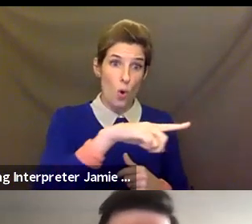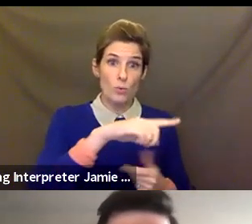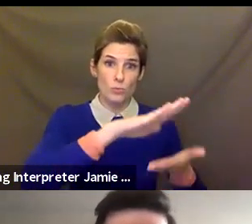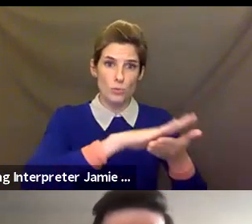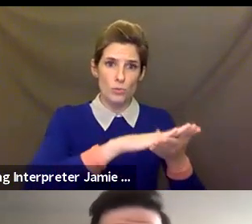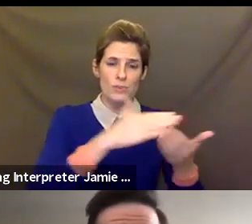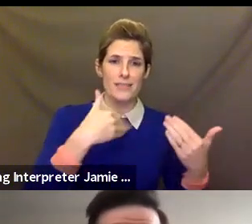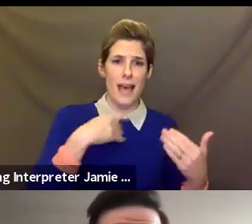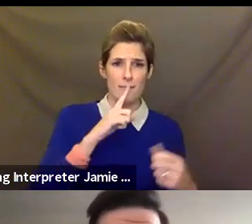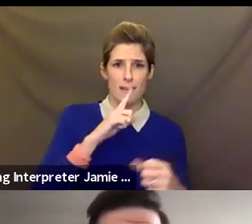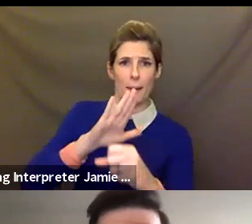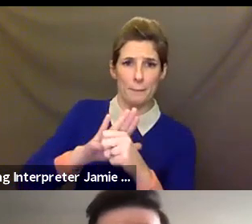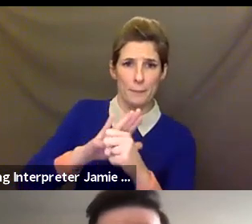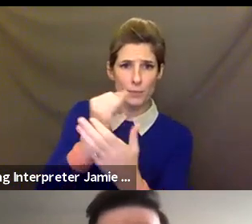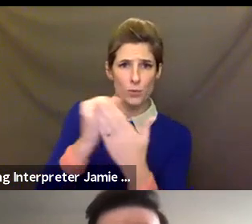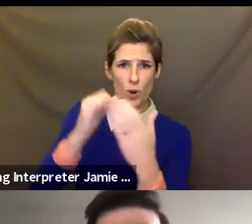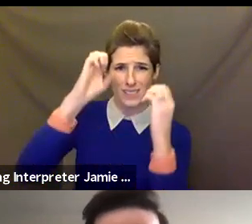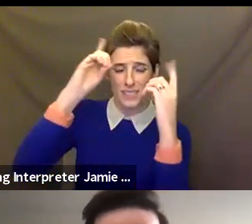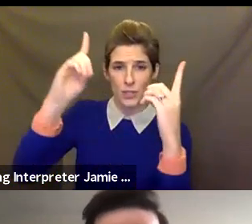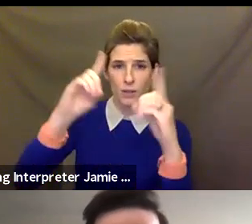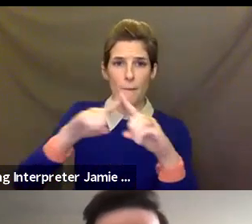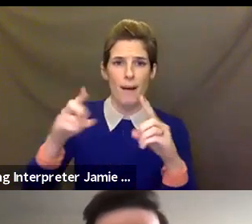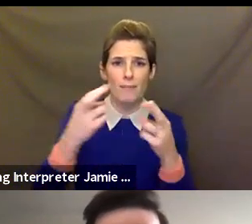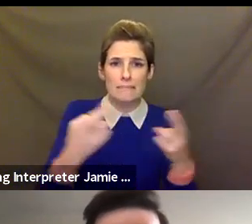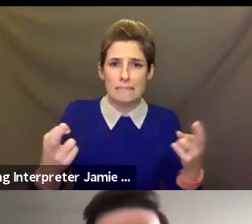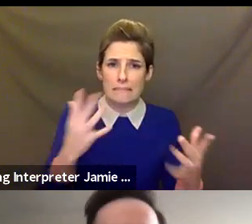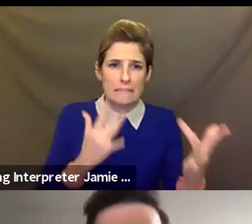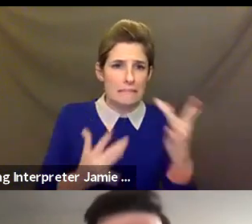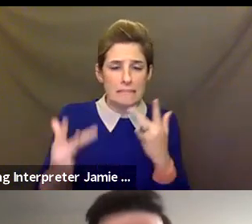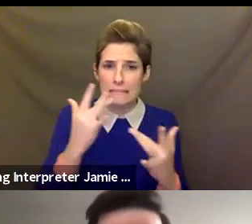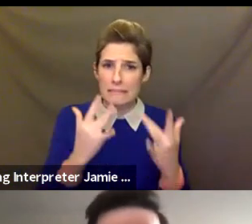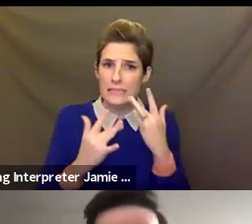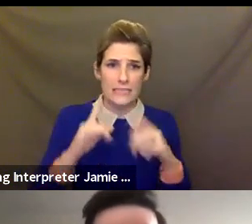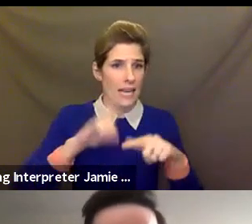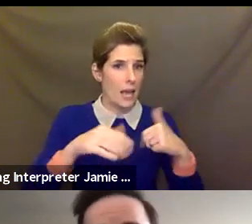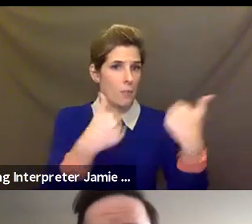might not have all of the resources to provide the level